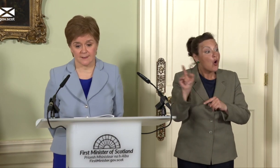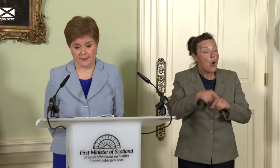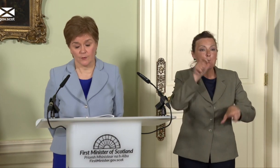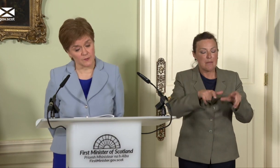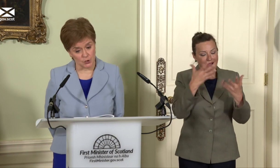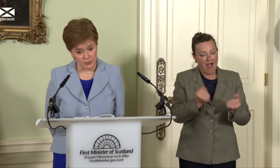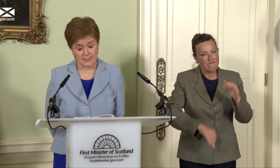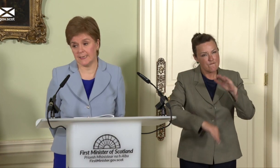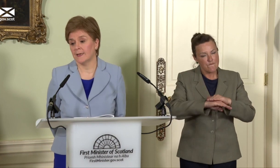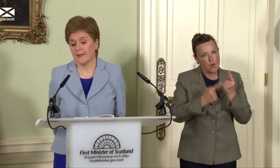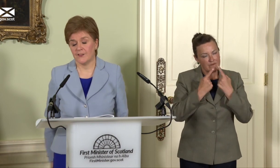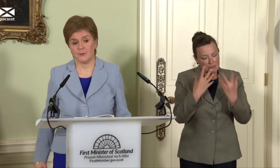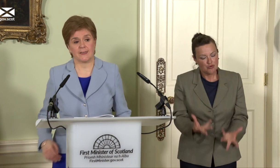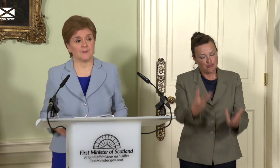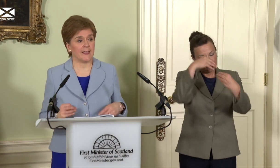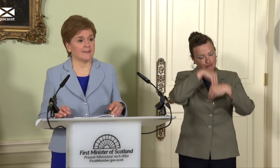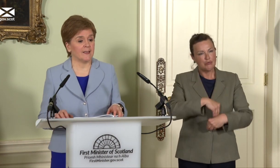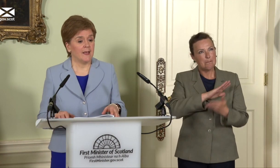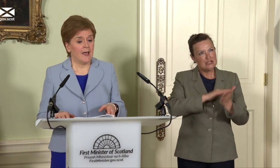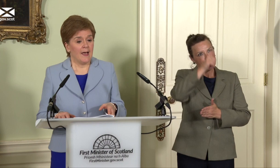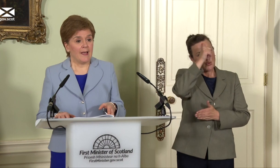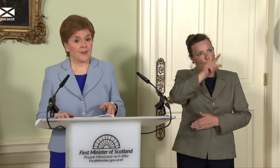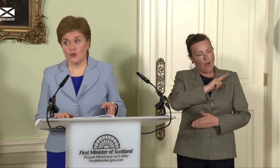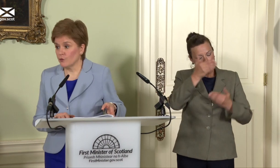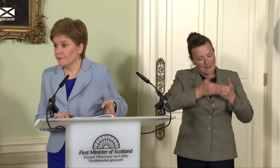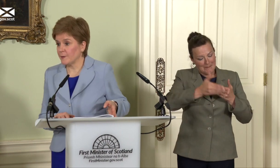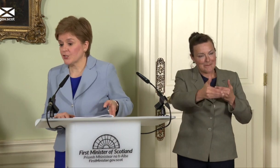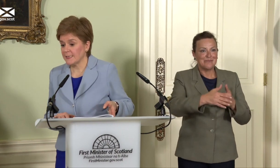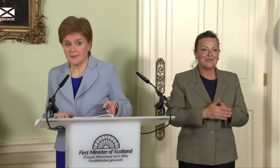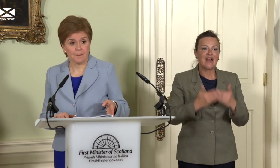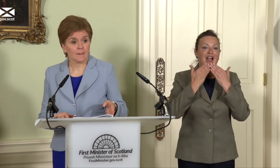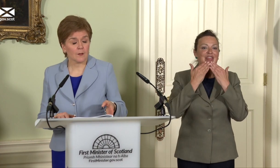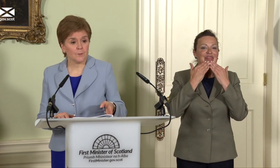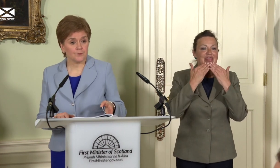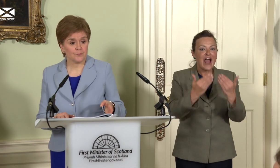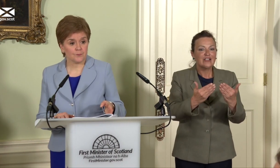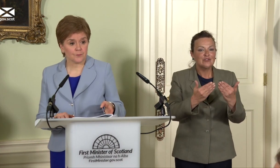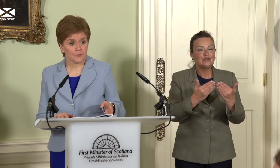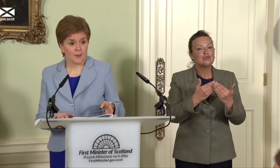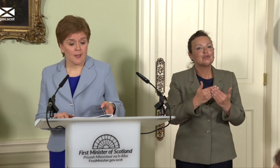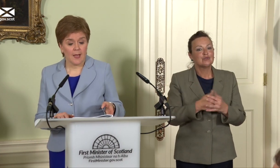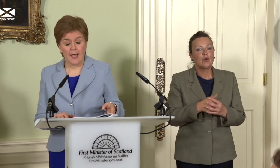lay out as we’re doing today the substantive case. Thank you all very much indeed. First Minister, will there be a bill? A referendum bill?